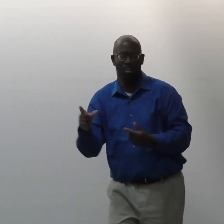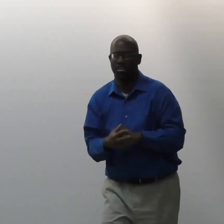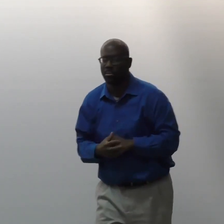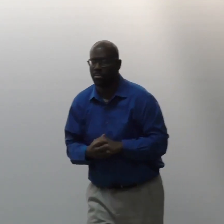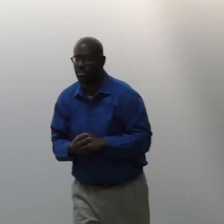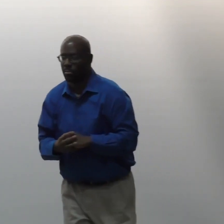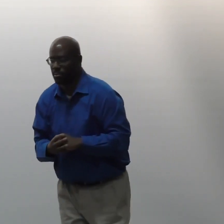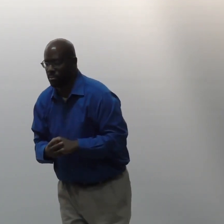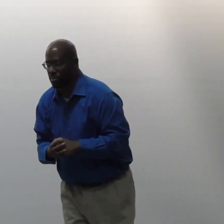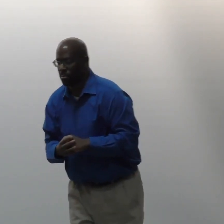in other words, white ASL.